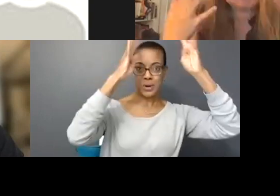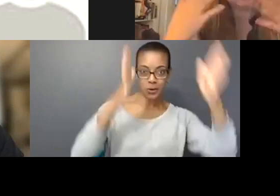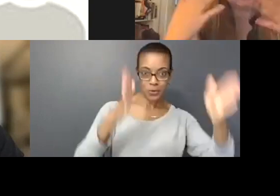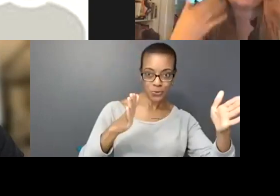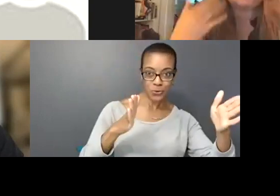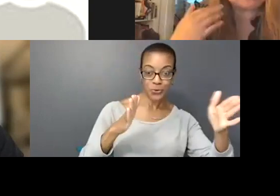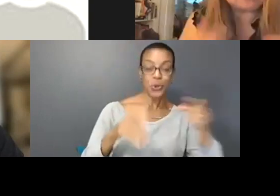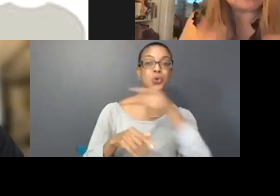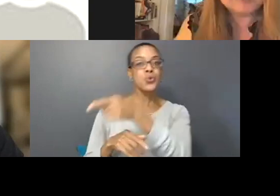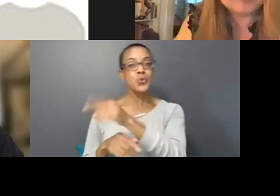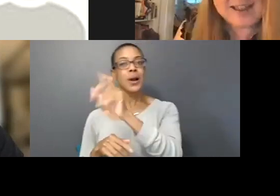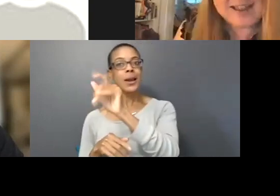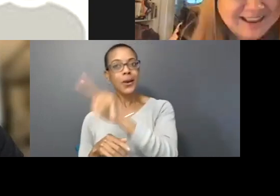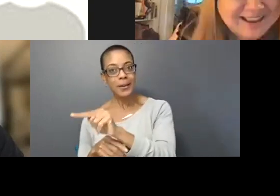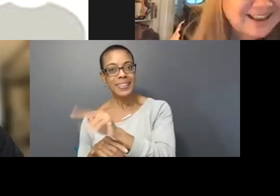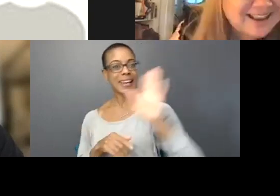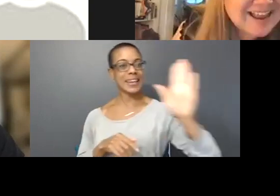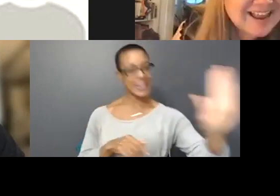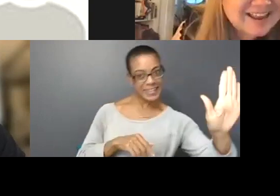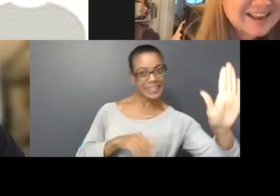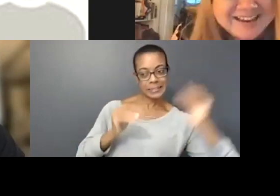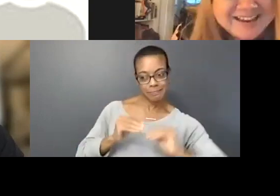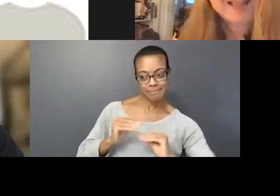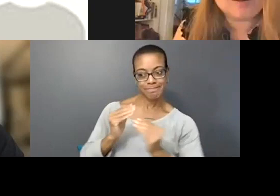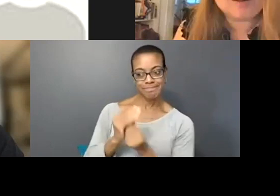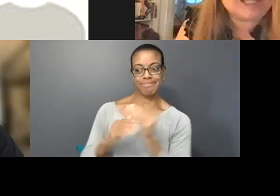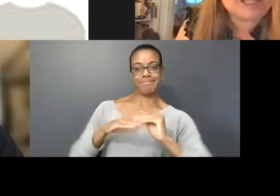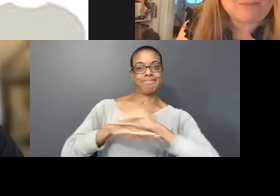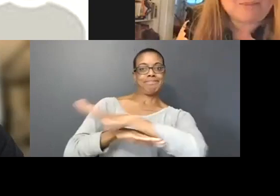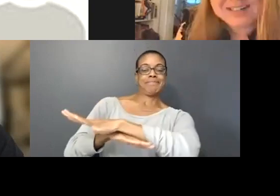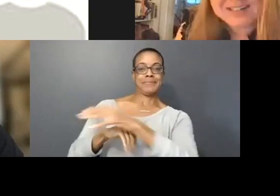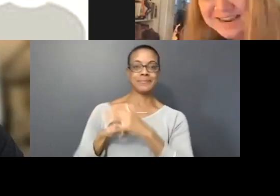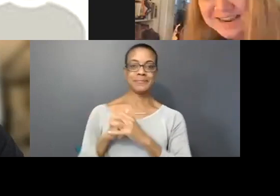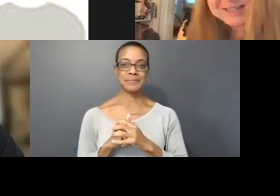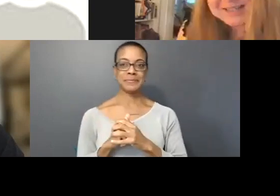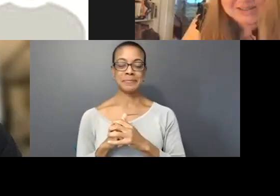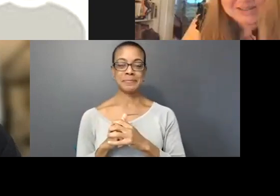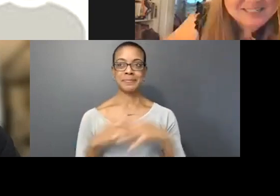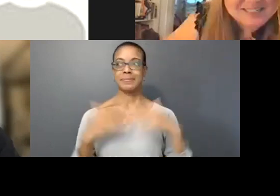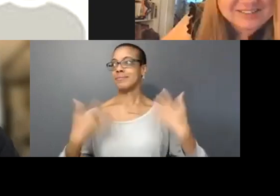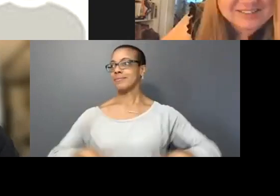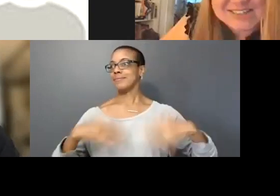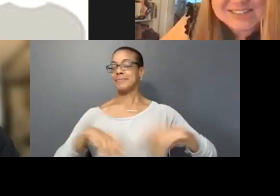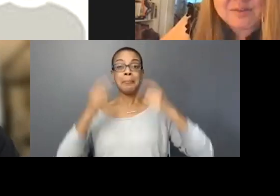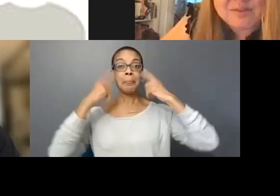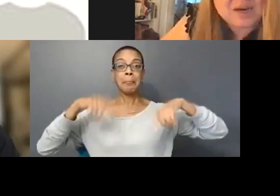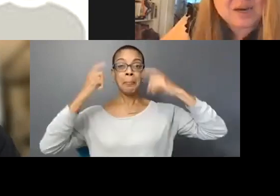Those tears were my tears. Those tears were my tears just even reading that statement.